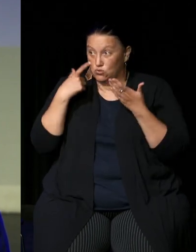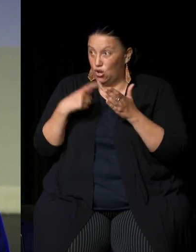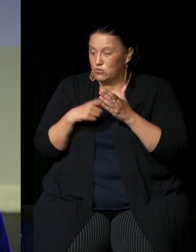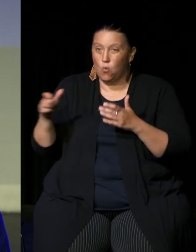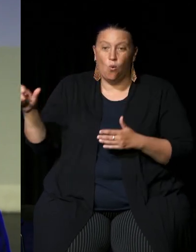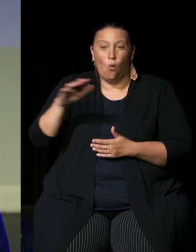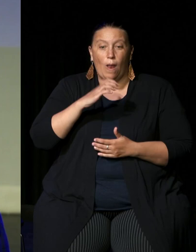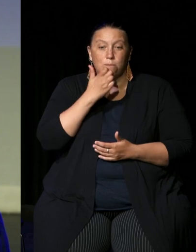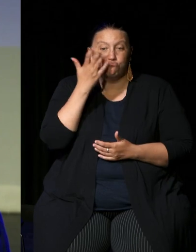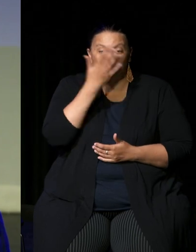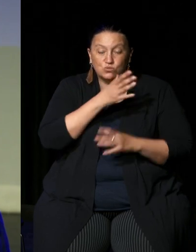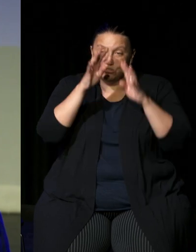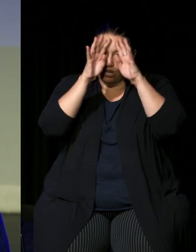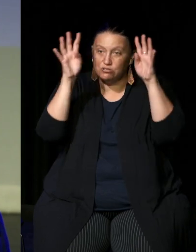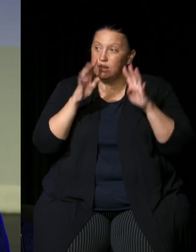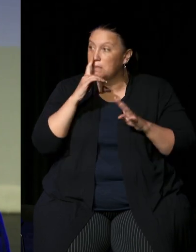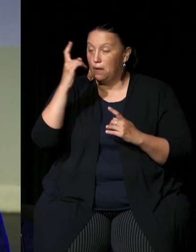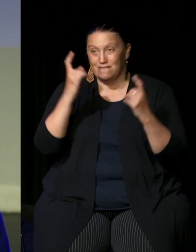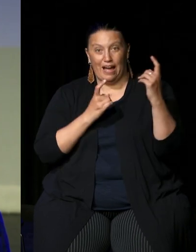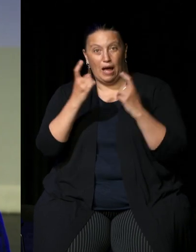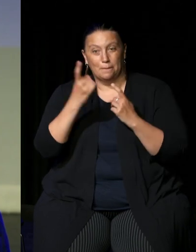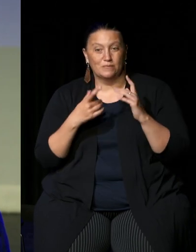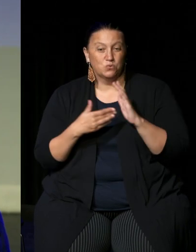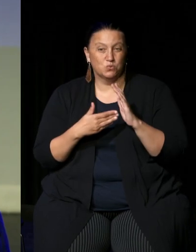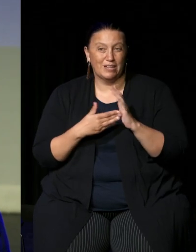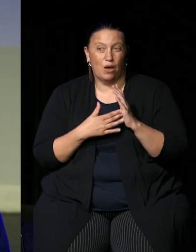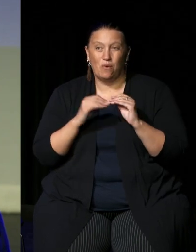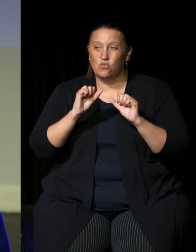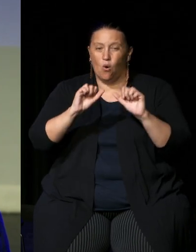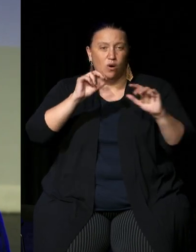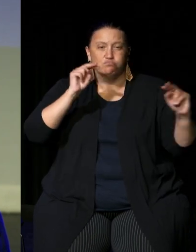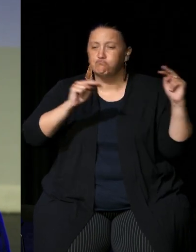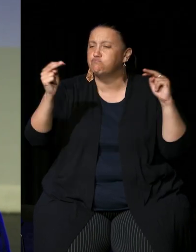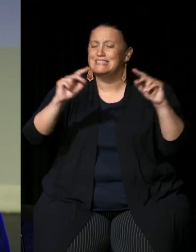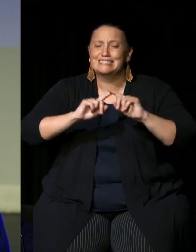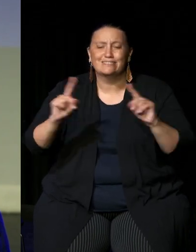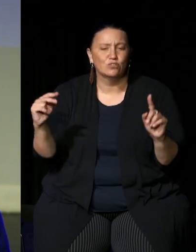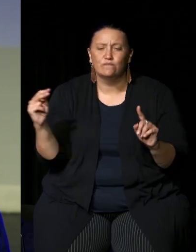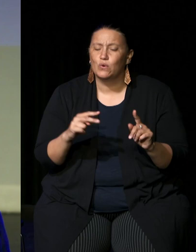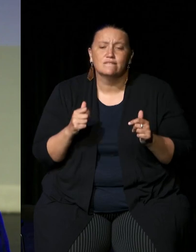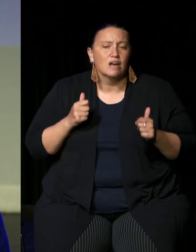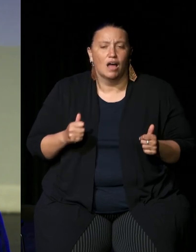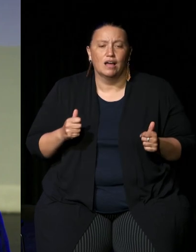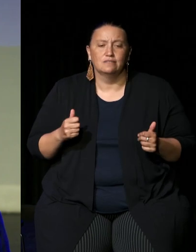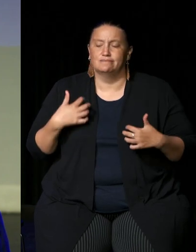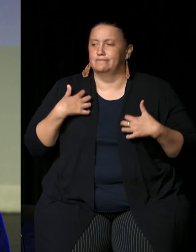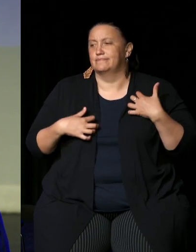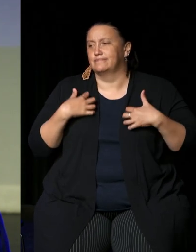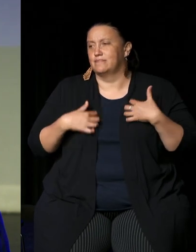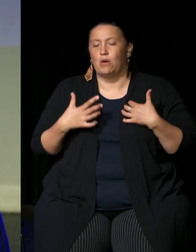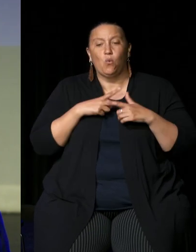individuals who've come today with all the Myriad of views um to start to take the next step in the